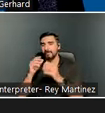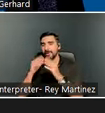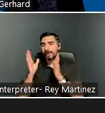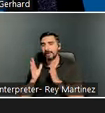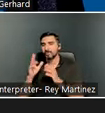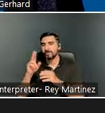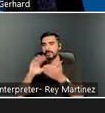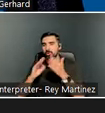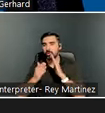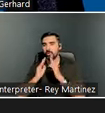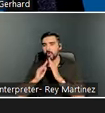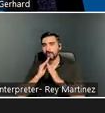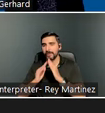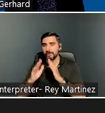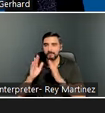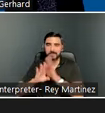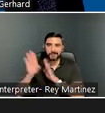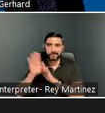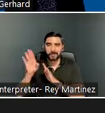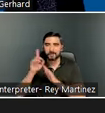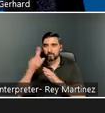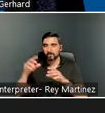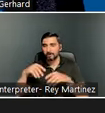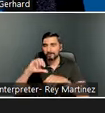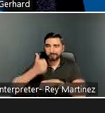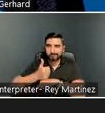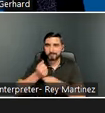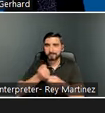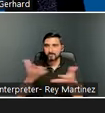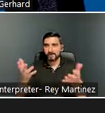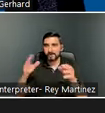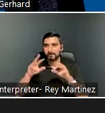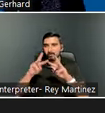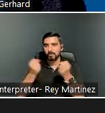in developing and providing this webinar. We are especially grateful for everyone who join